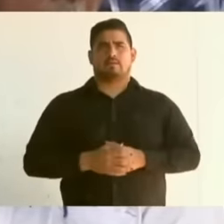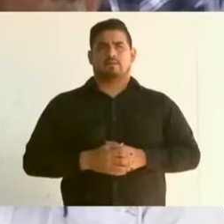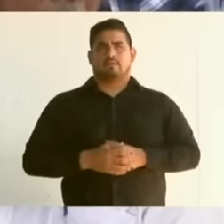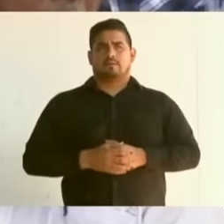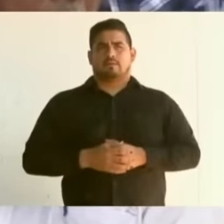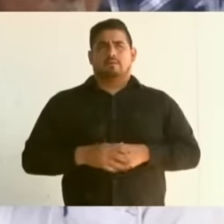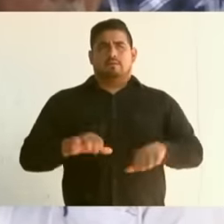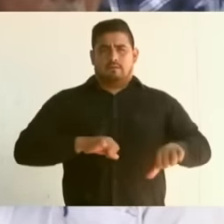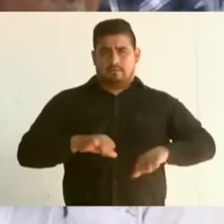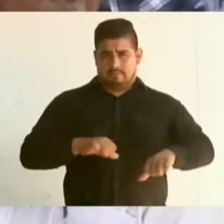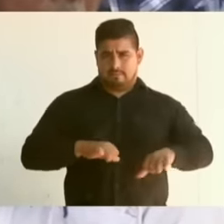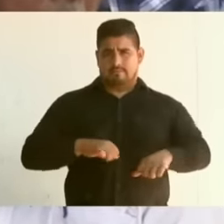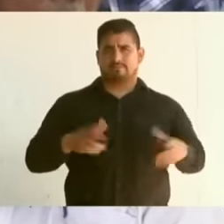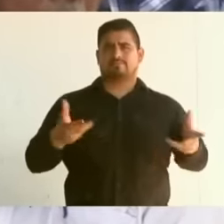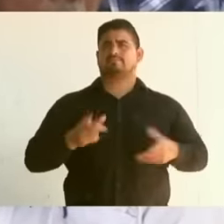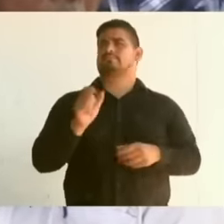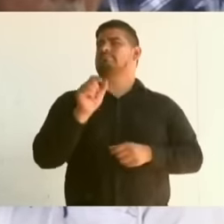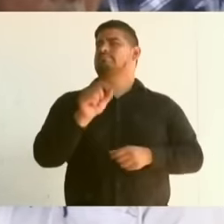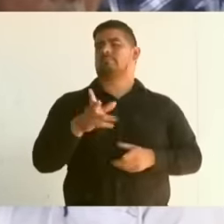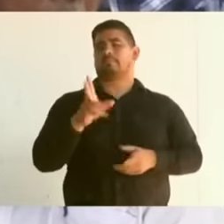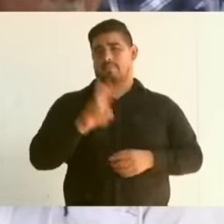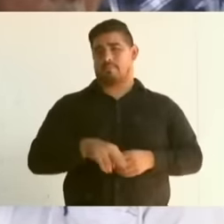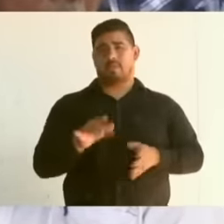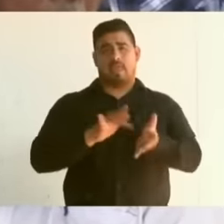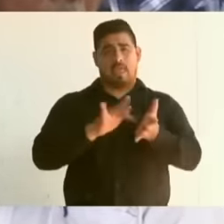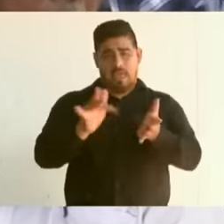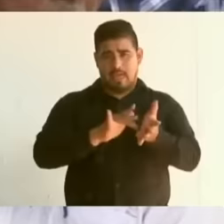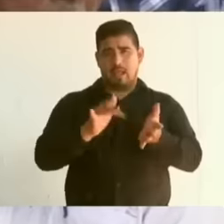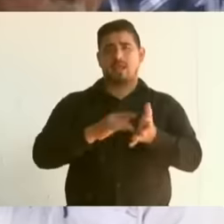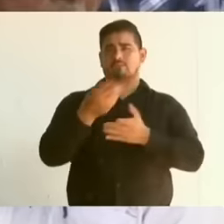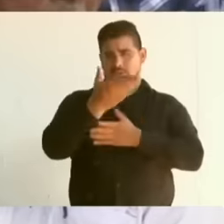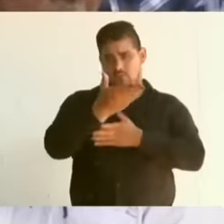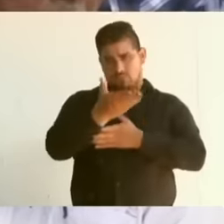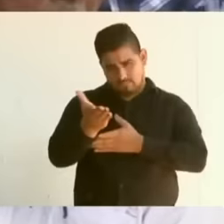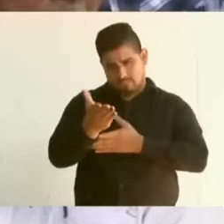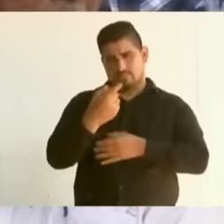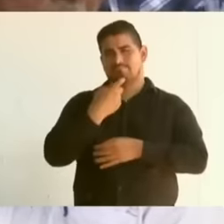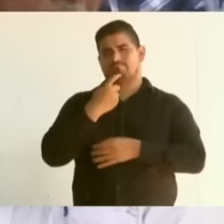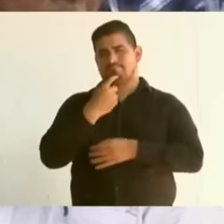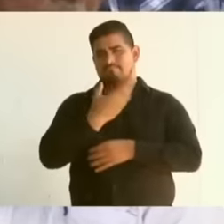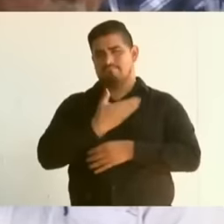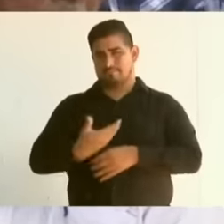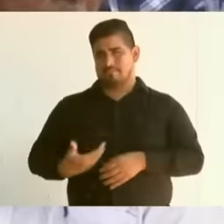We are also grateful to your management, Mr. President, for our